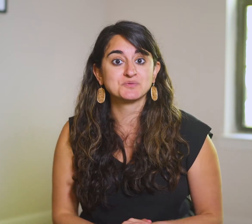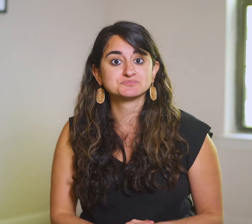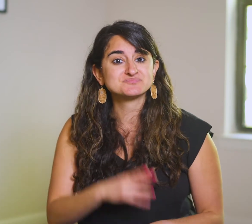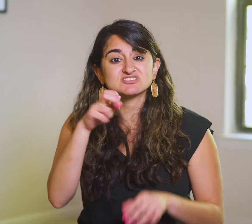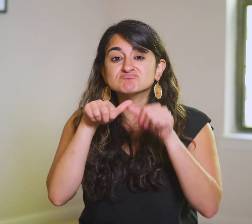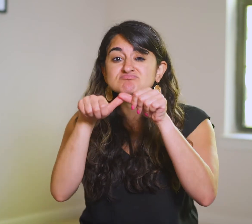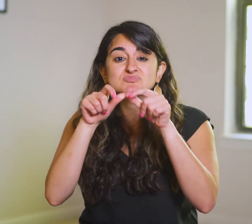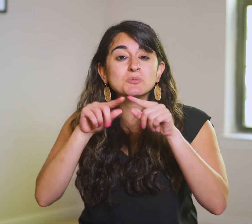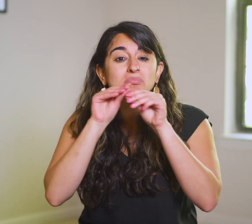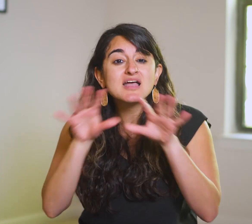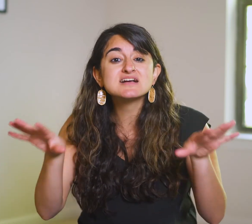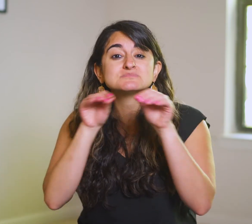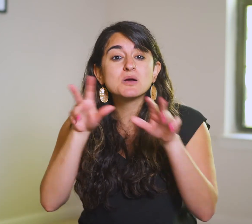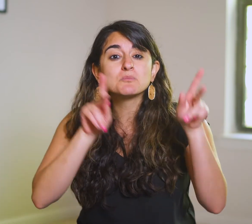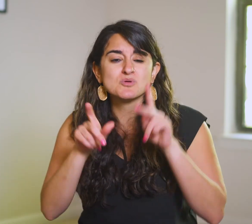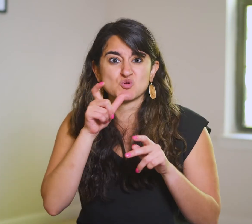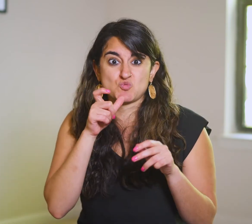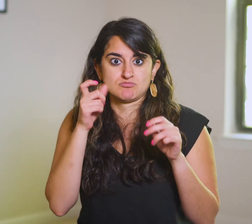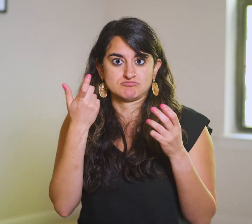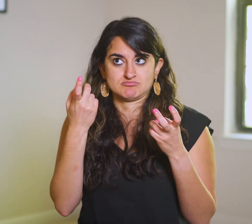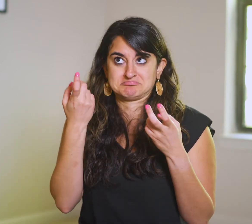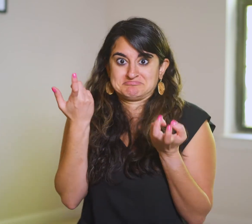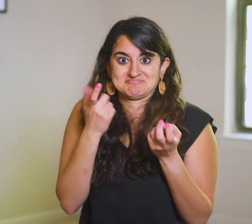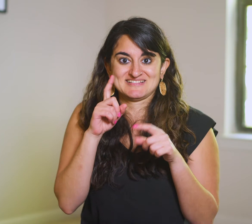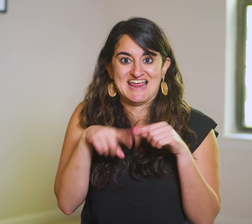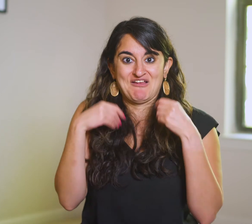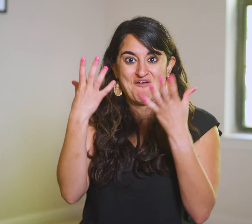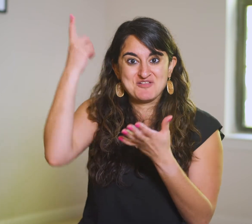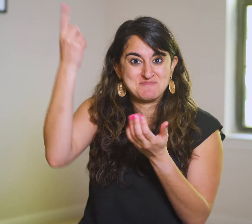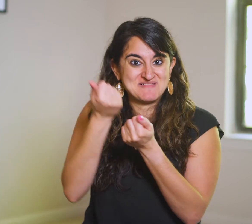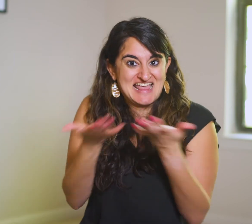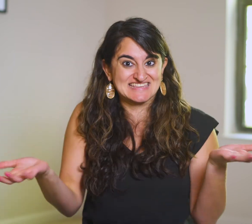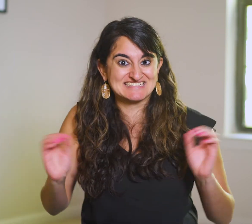He reaches out to bless people who can offer Him nothing—